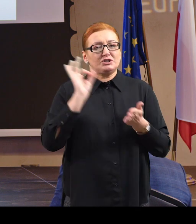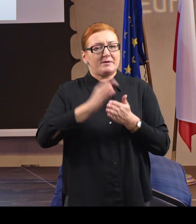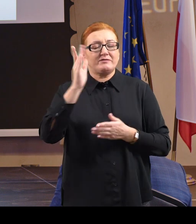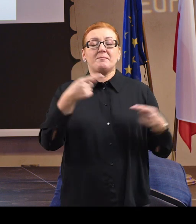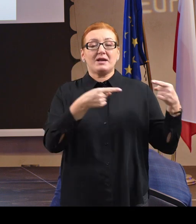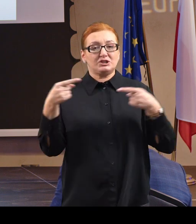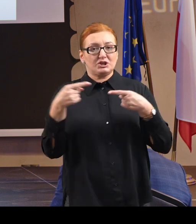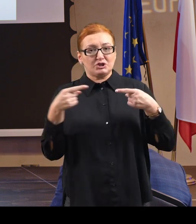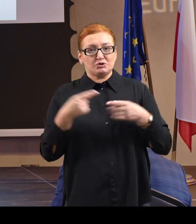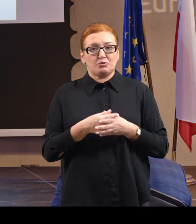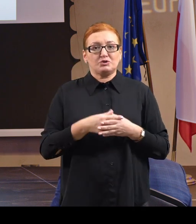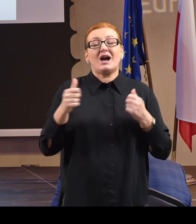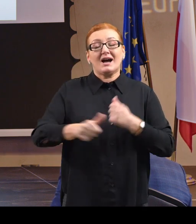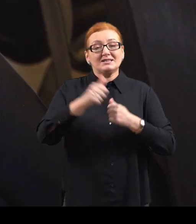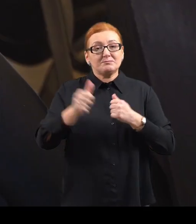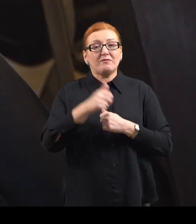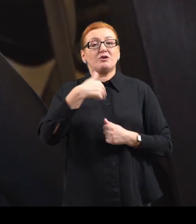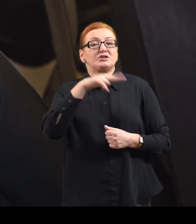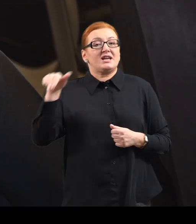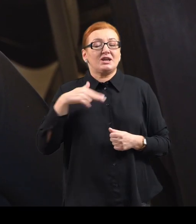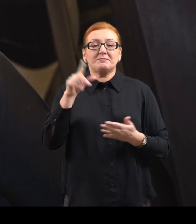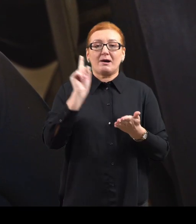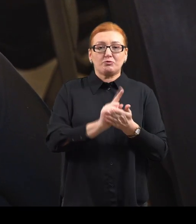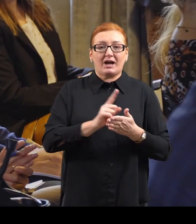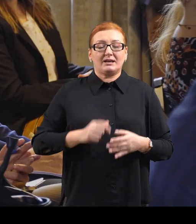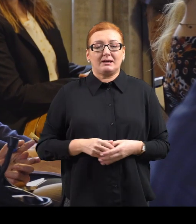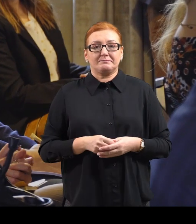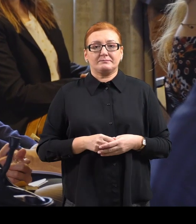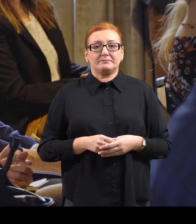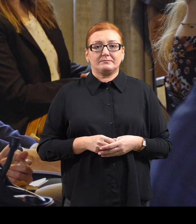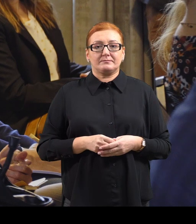sure that there will be a wide discussion on that topic today, that we succeed in doing so.